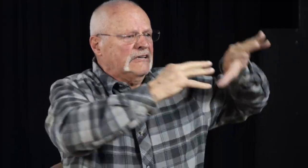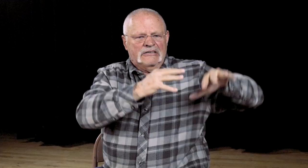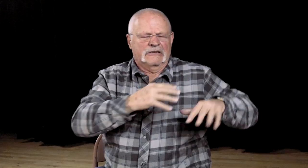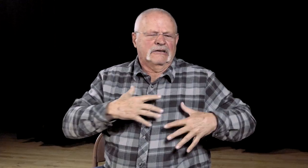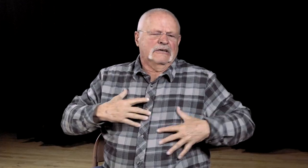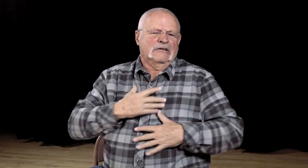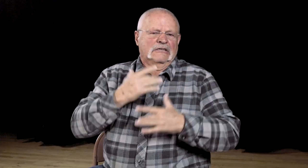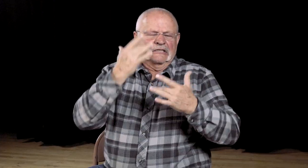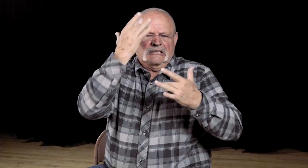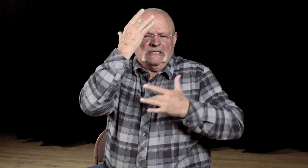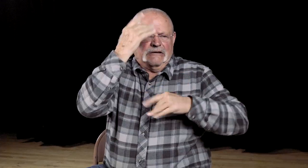of influenza,